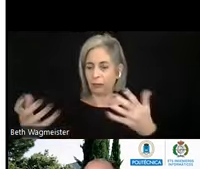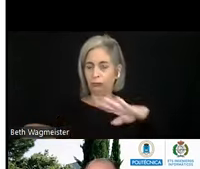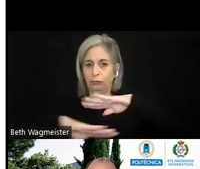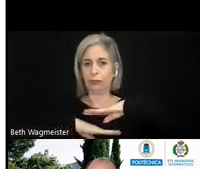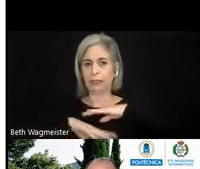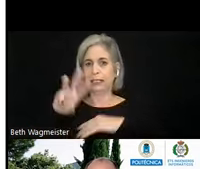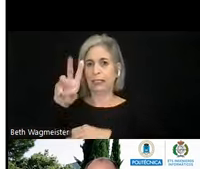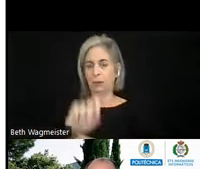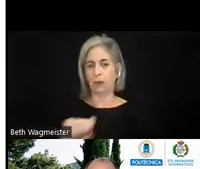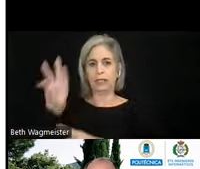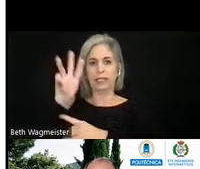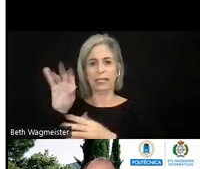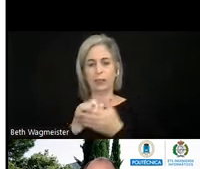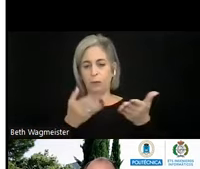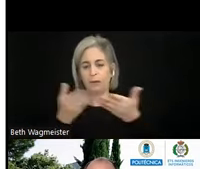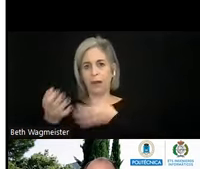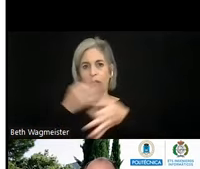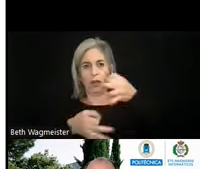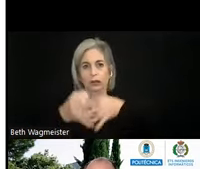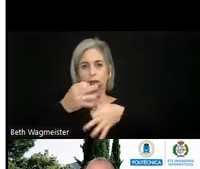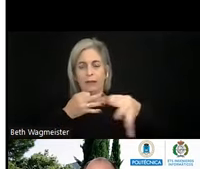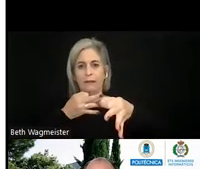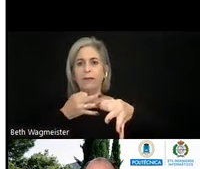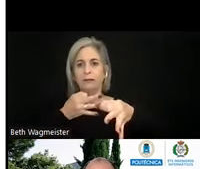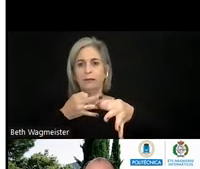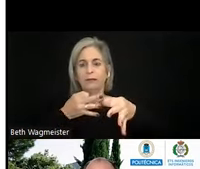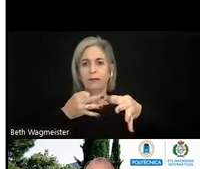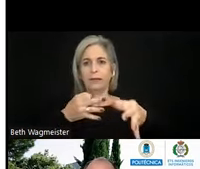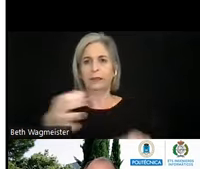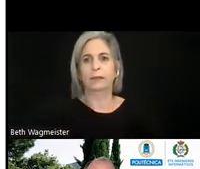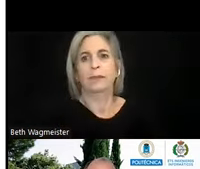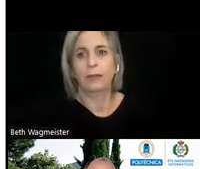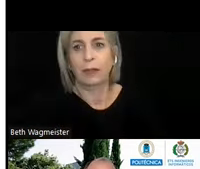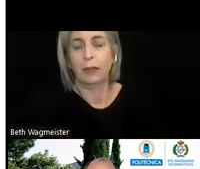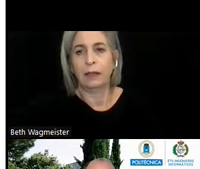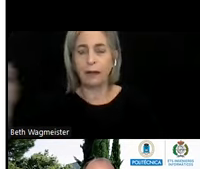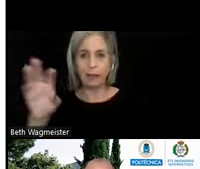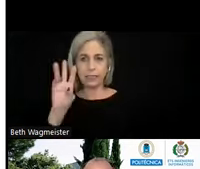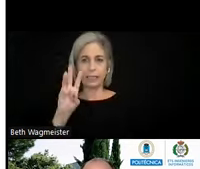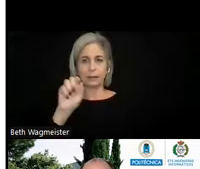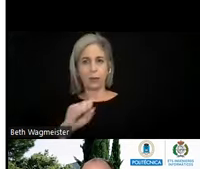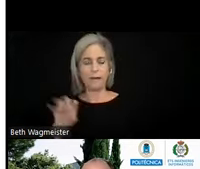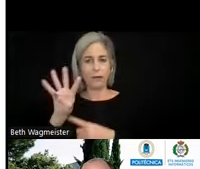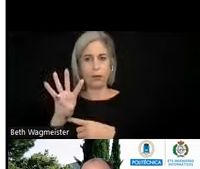which is basically providing alternatives. As I have said for 6.4, it is the same thing,